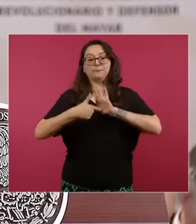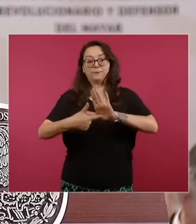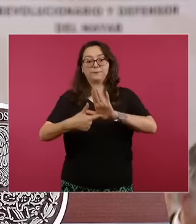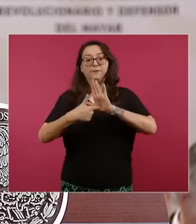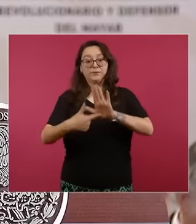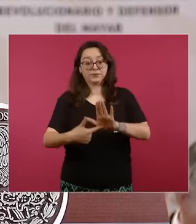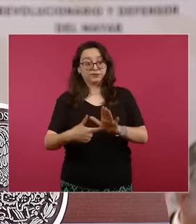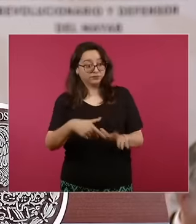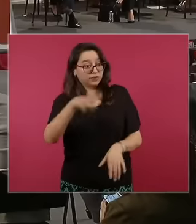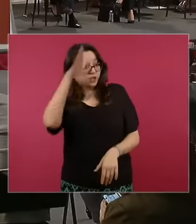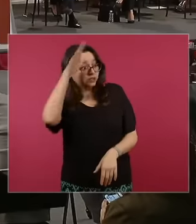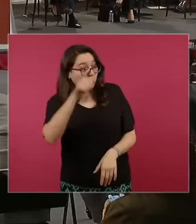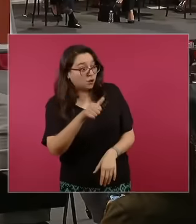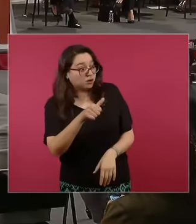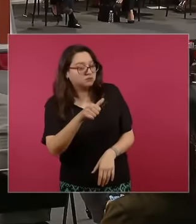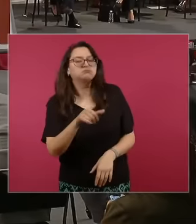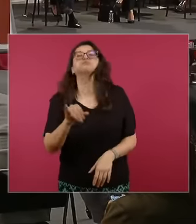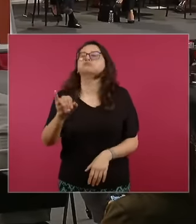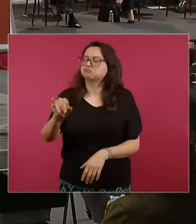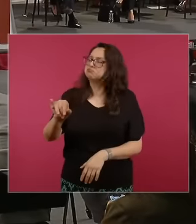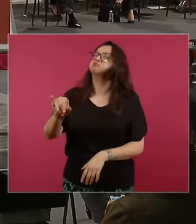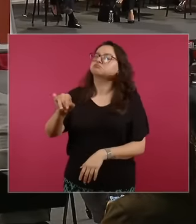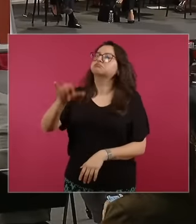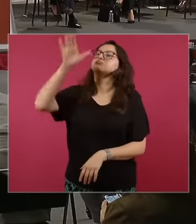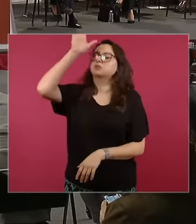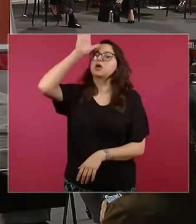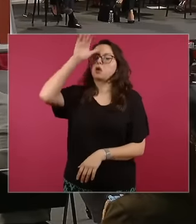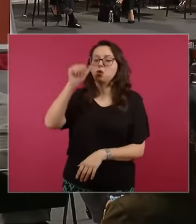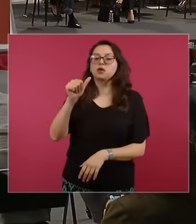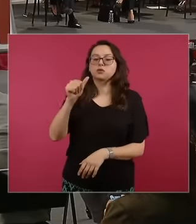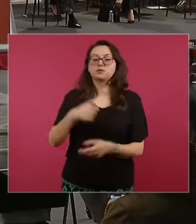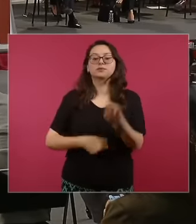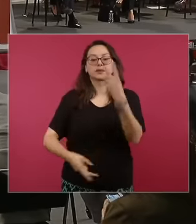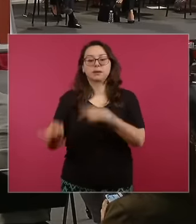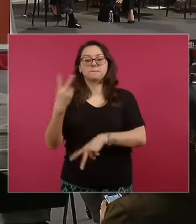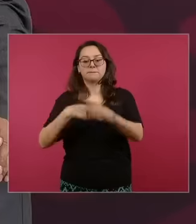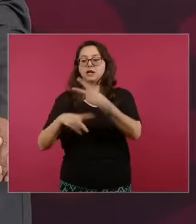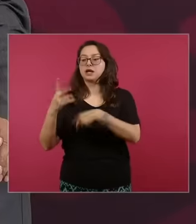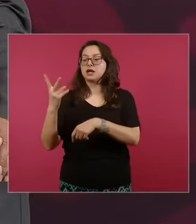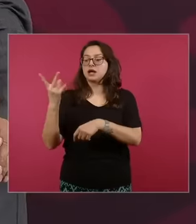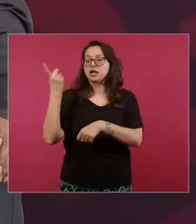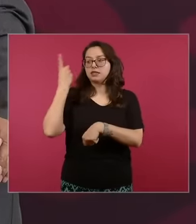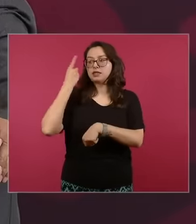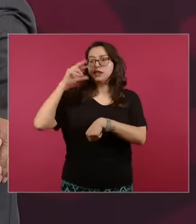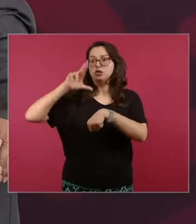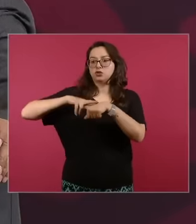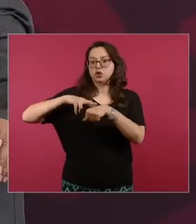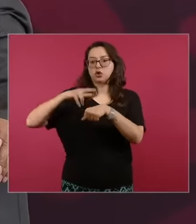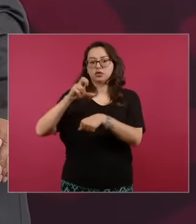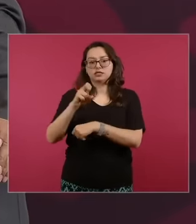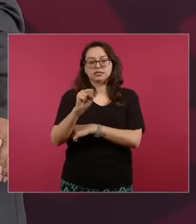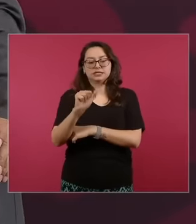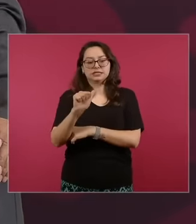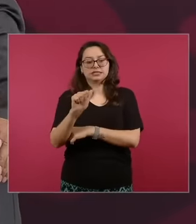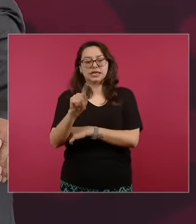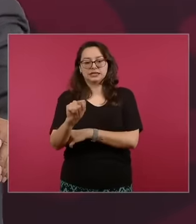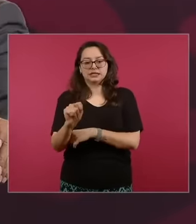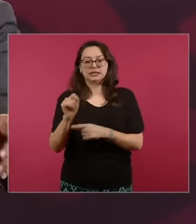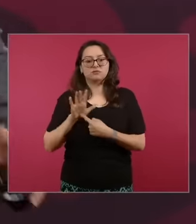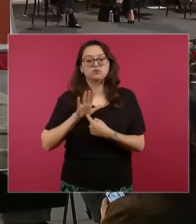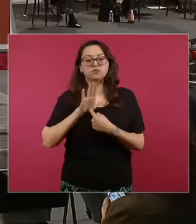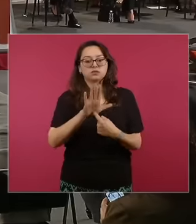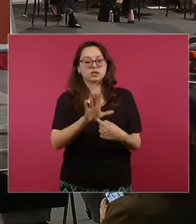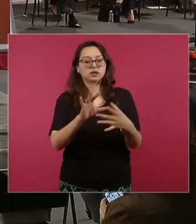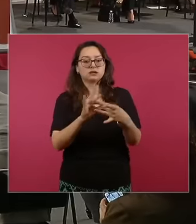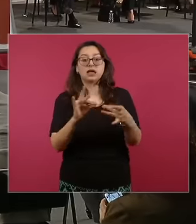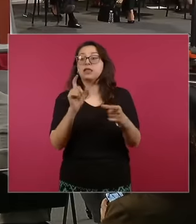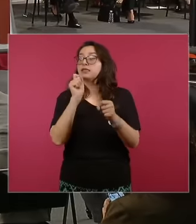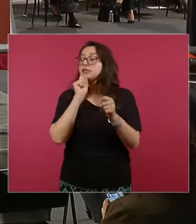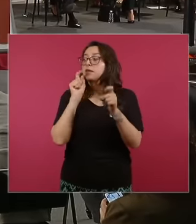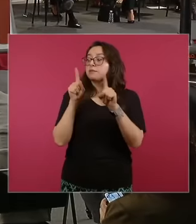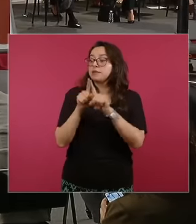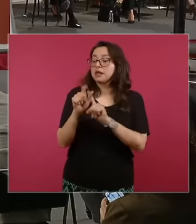Do you think so and let the director of the SAT come and explain it and let Arturo also come, correct